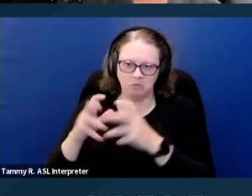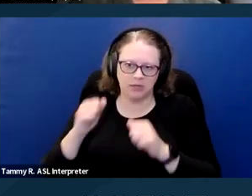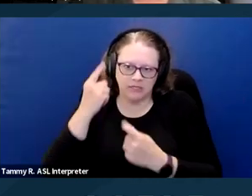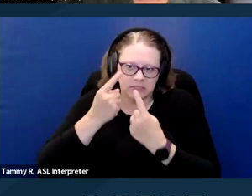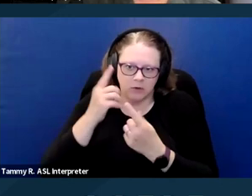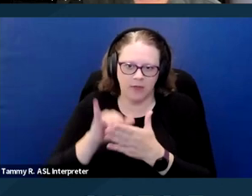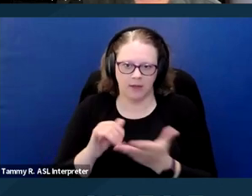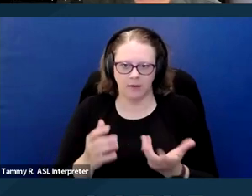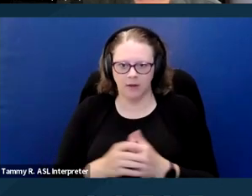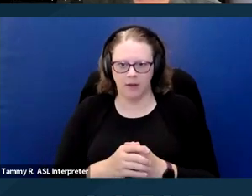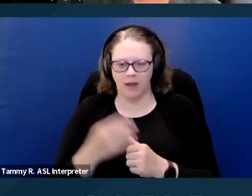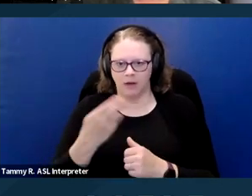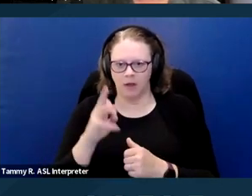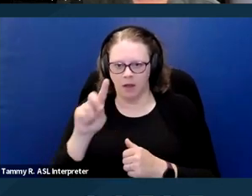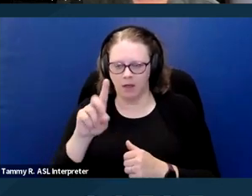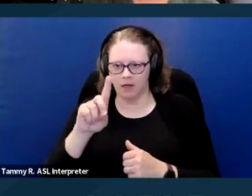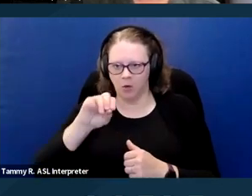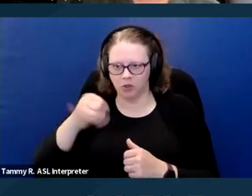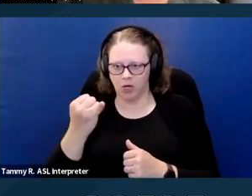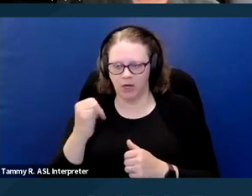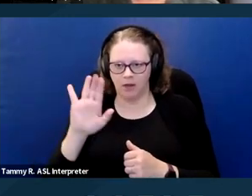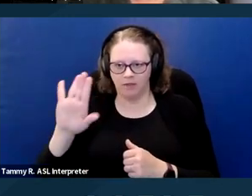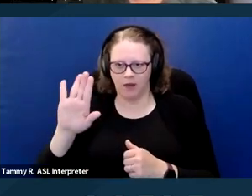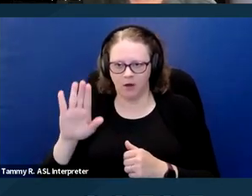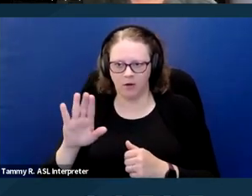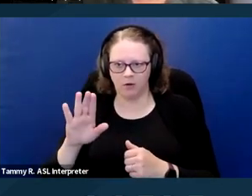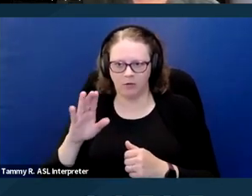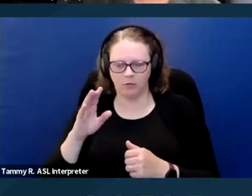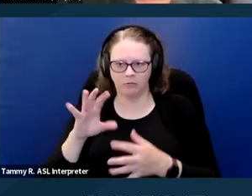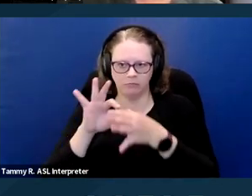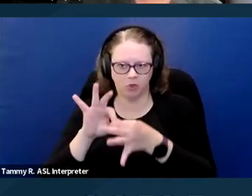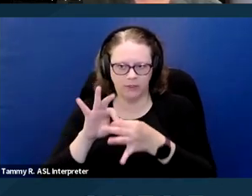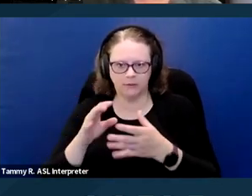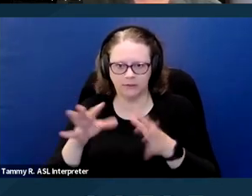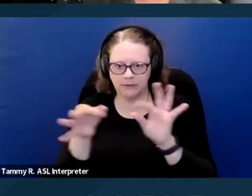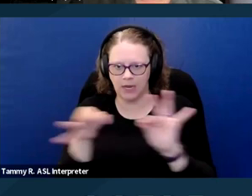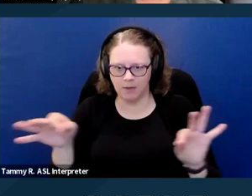that the HUD DOJ joint statement on reasonable accomodations use the language